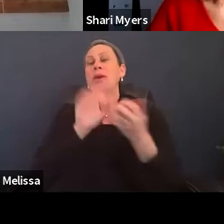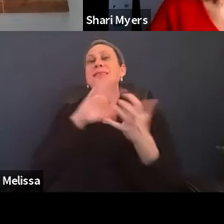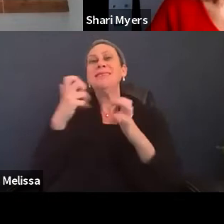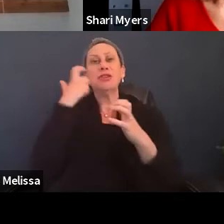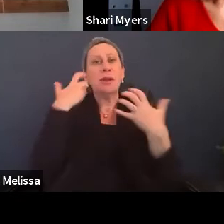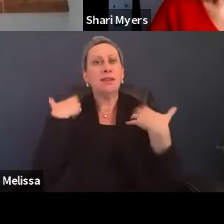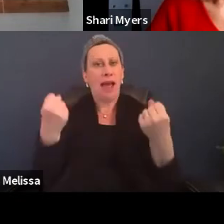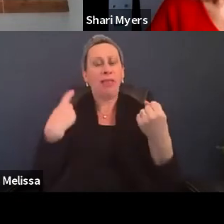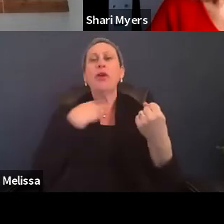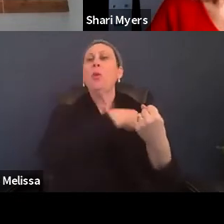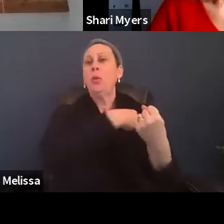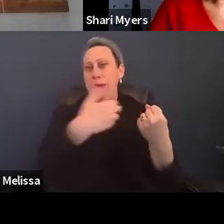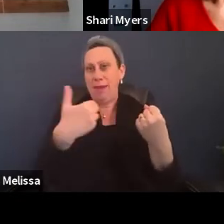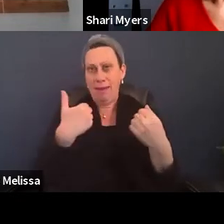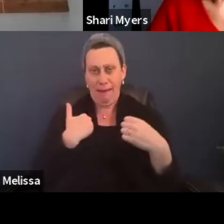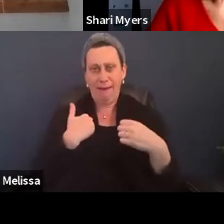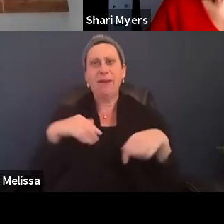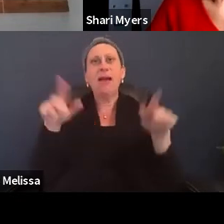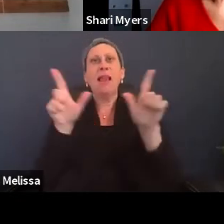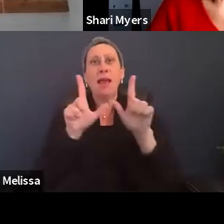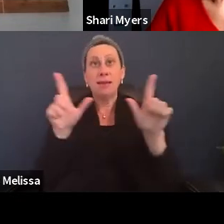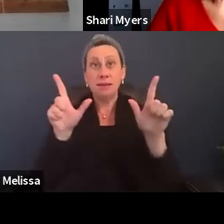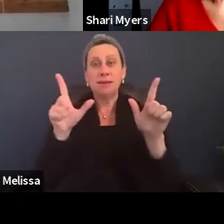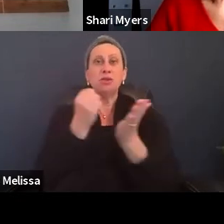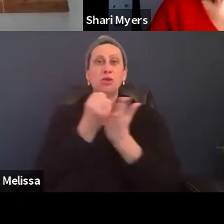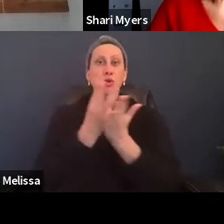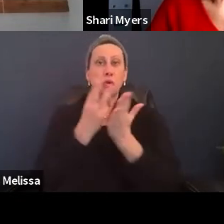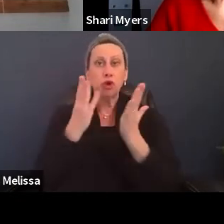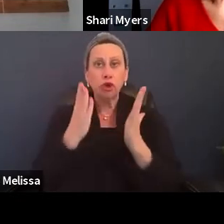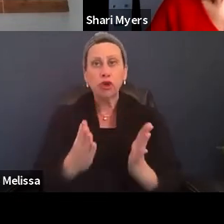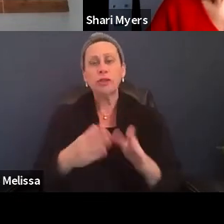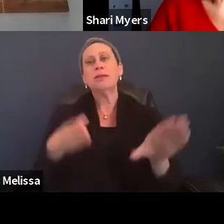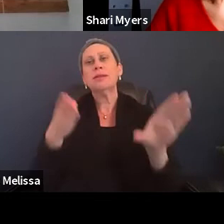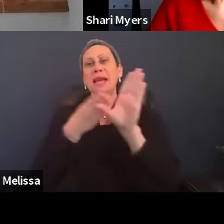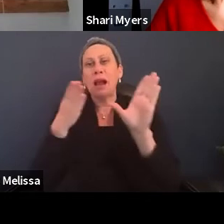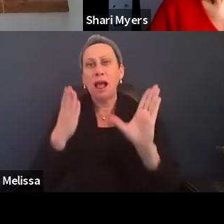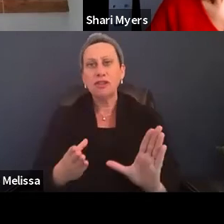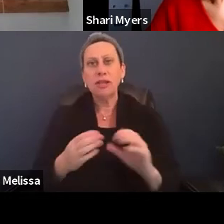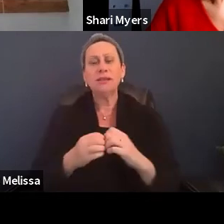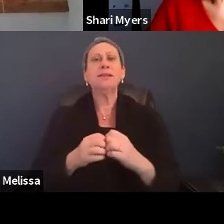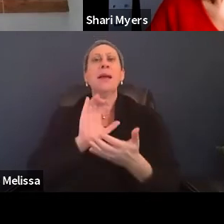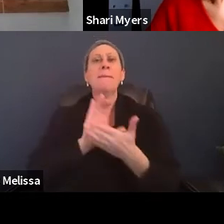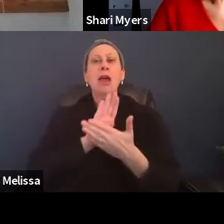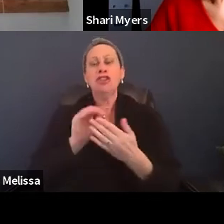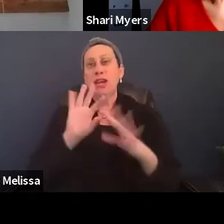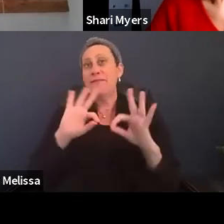we do have licensed social workers, psychologists, marriage and family therapists.